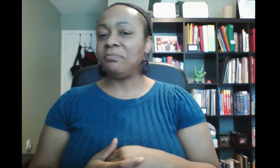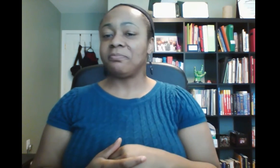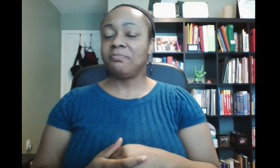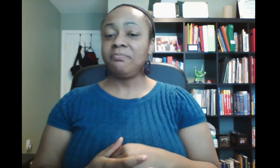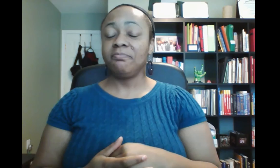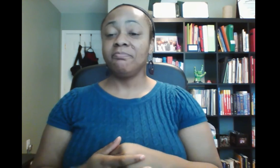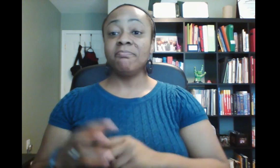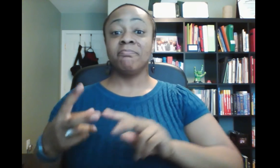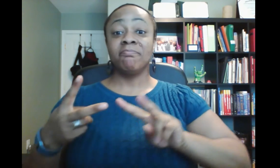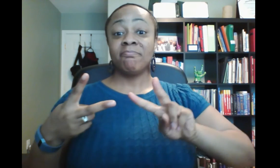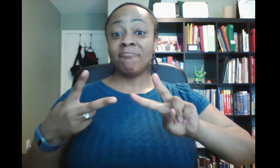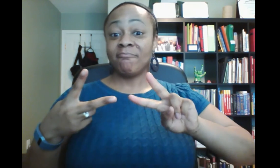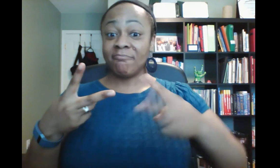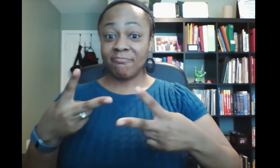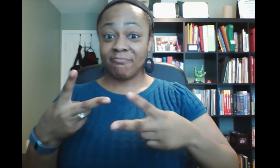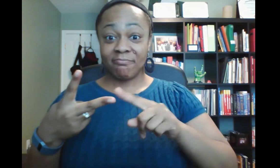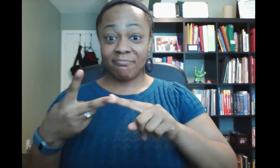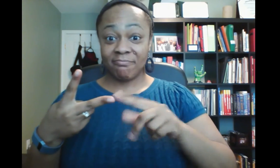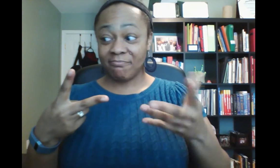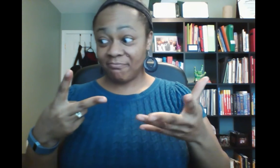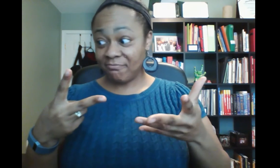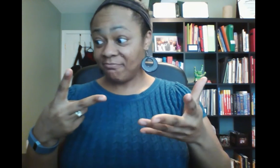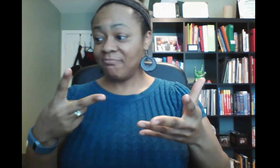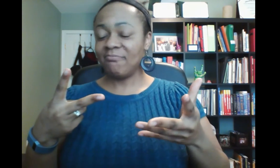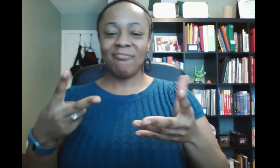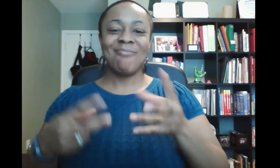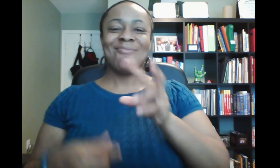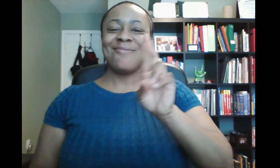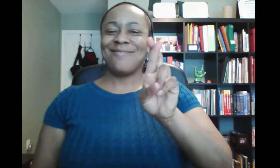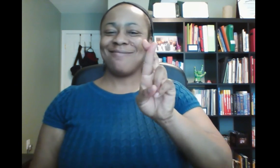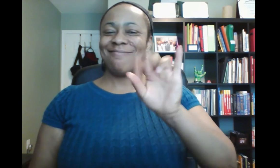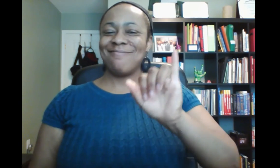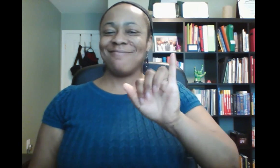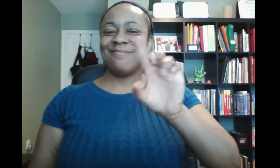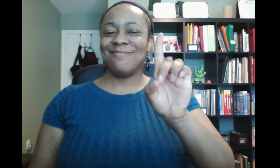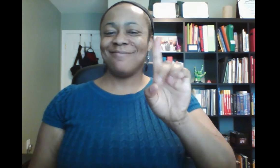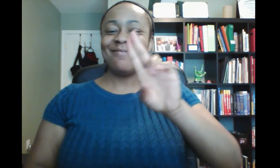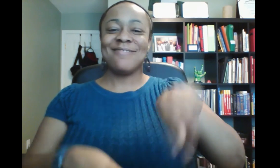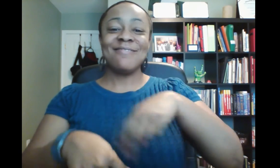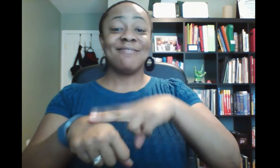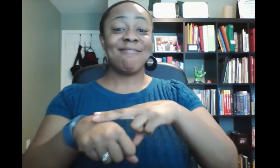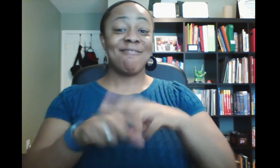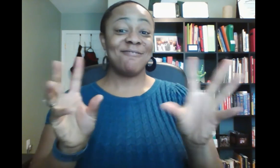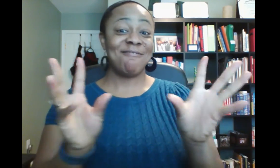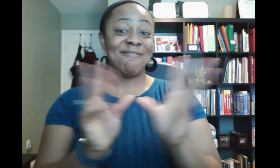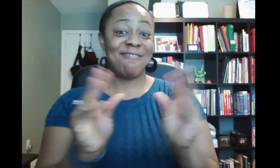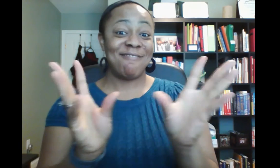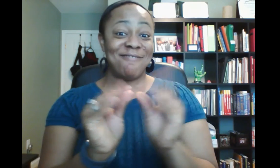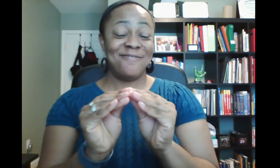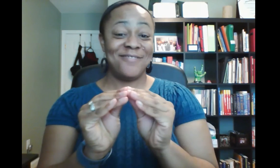2) RID national conference: